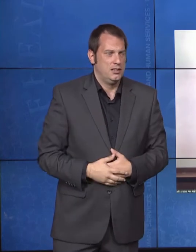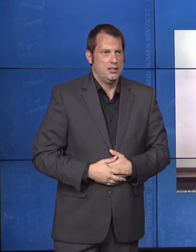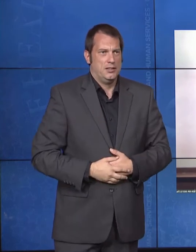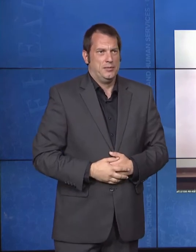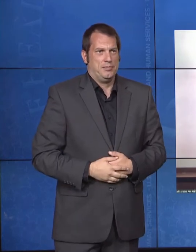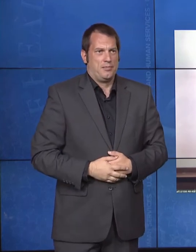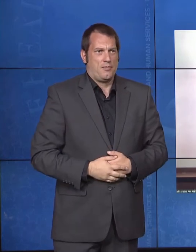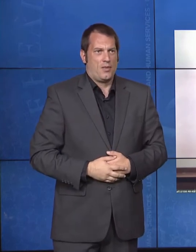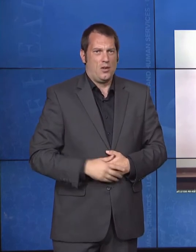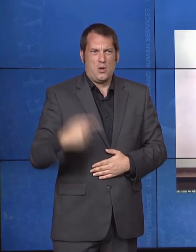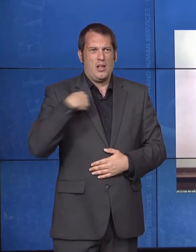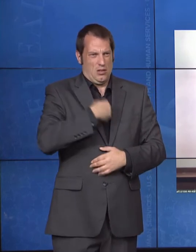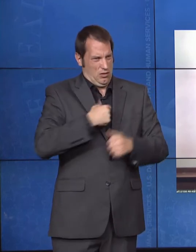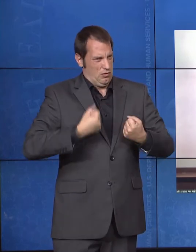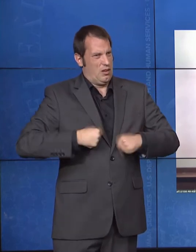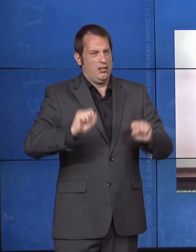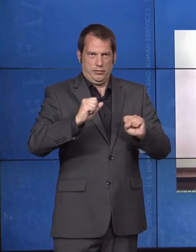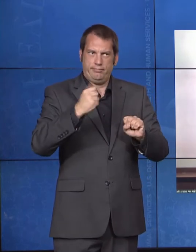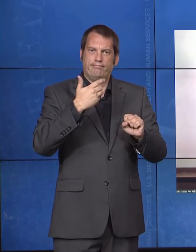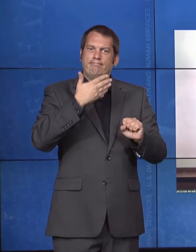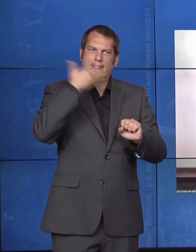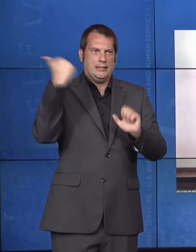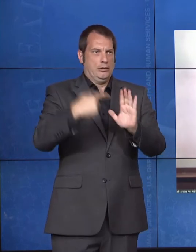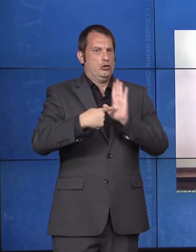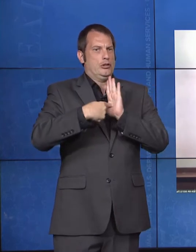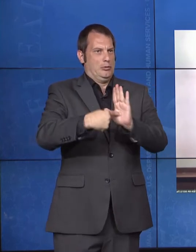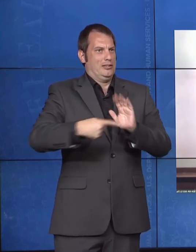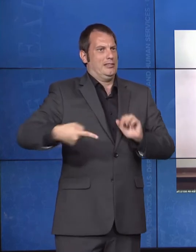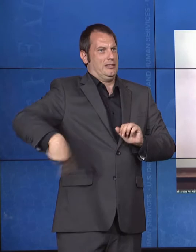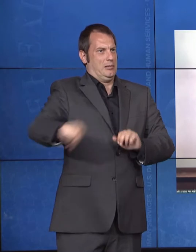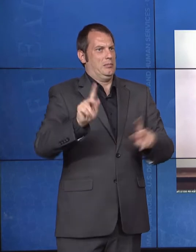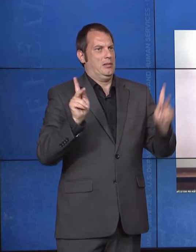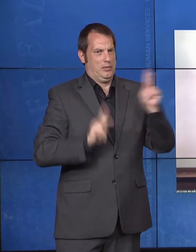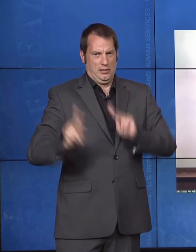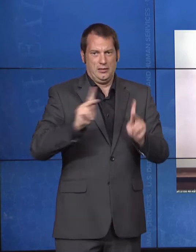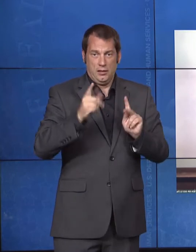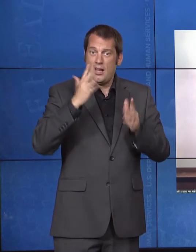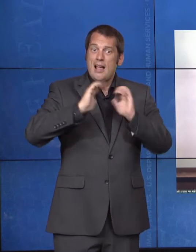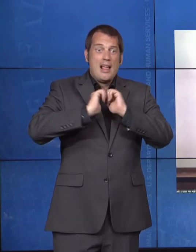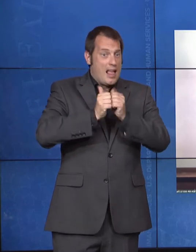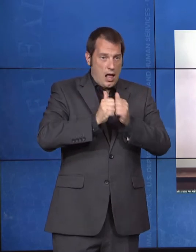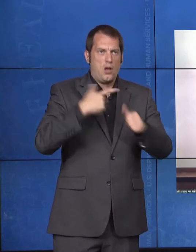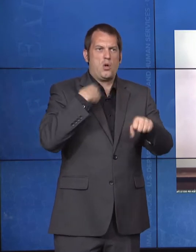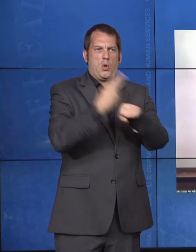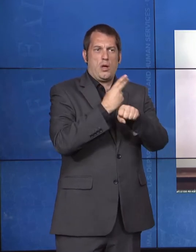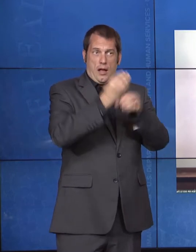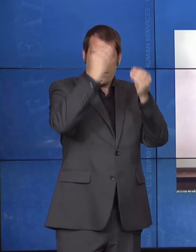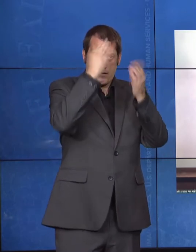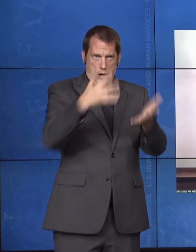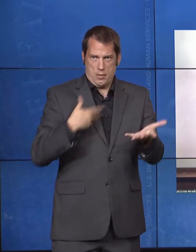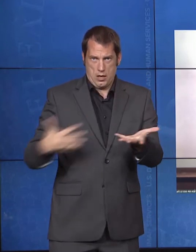more and better data about people with disabilities, particularly intellectual and developmental disabilities.